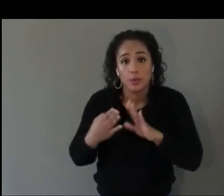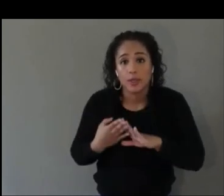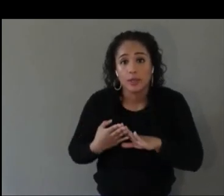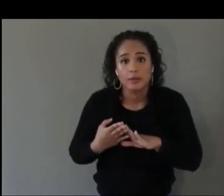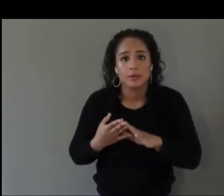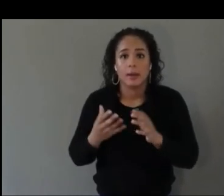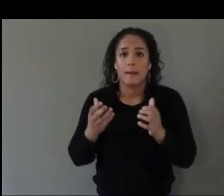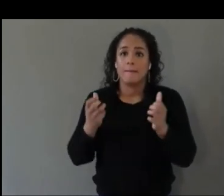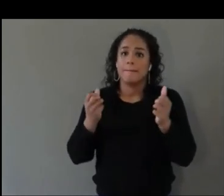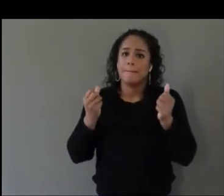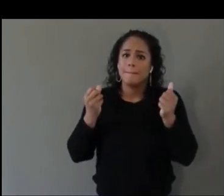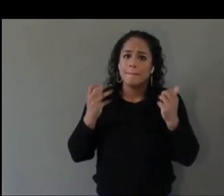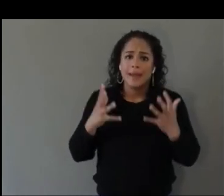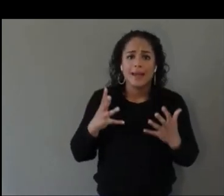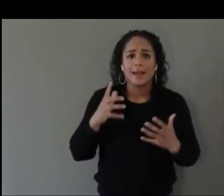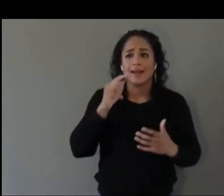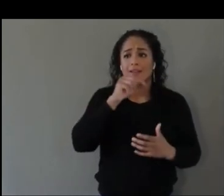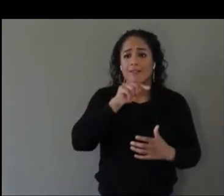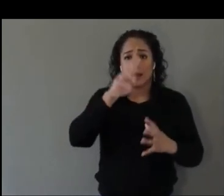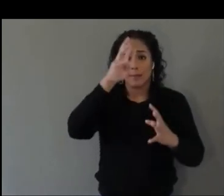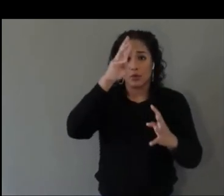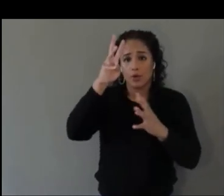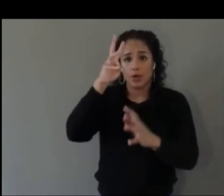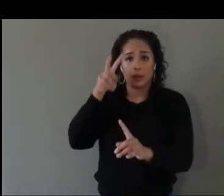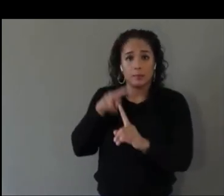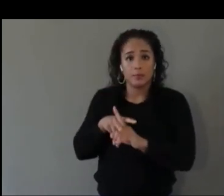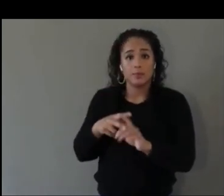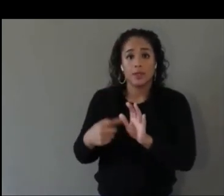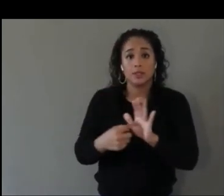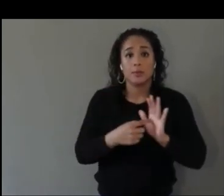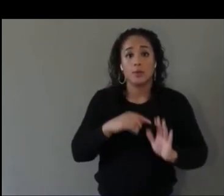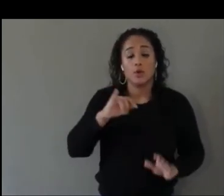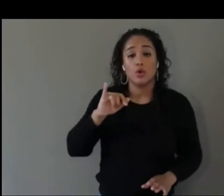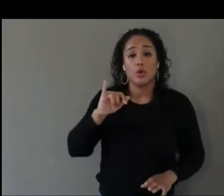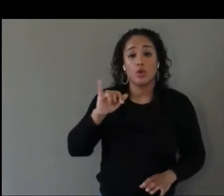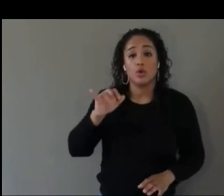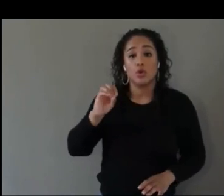For example, Yuhang Zhao is a researcher at researcher at Microsoft and Cornell Tech.